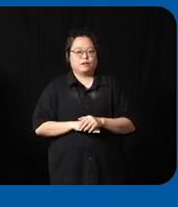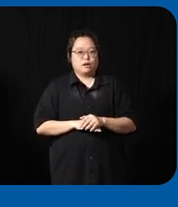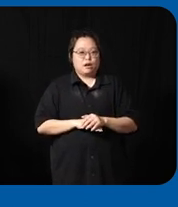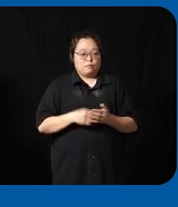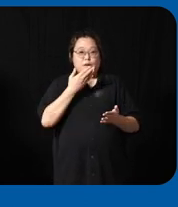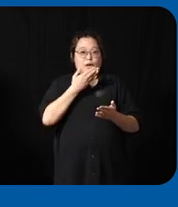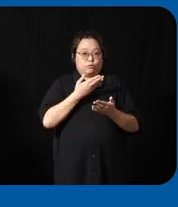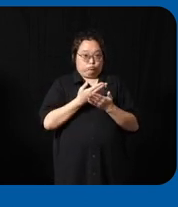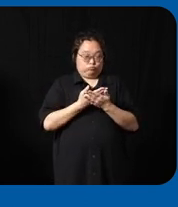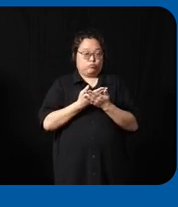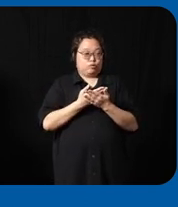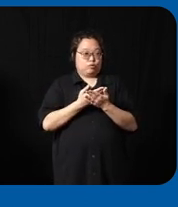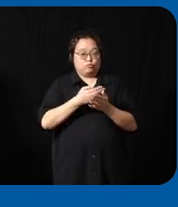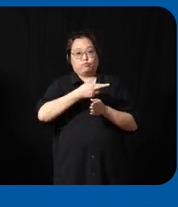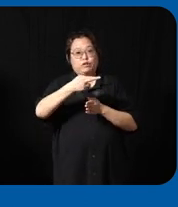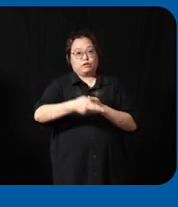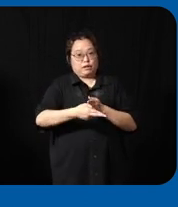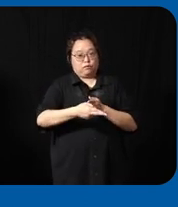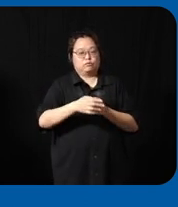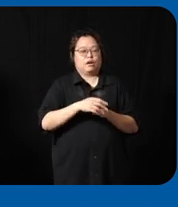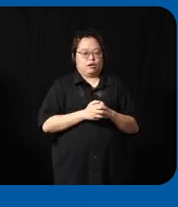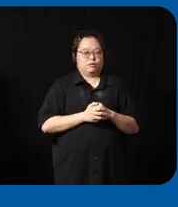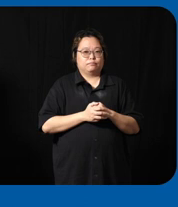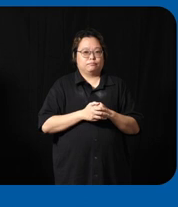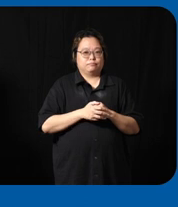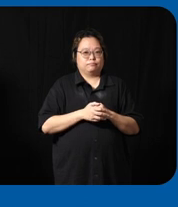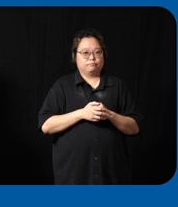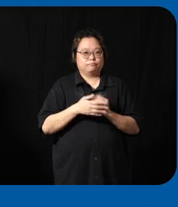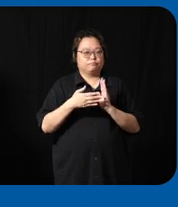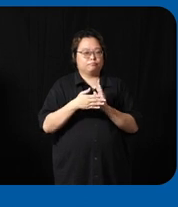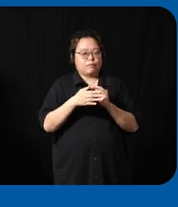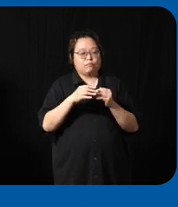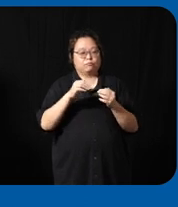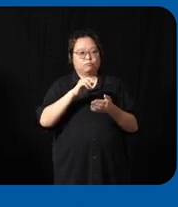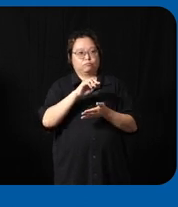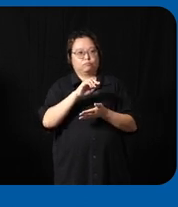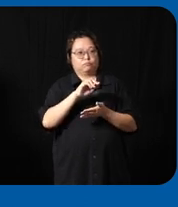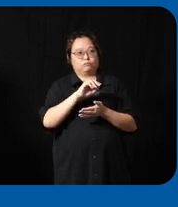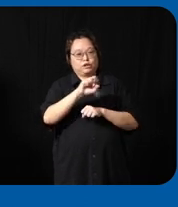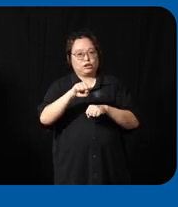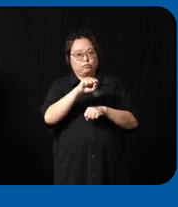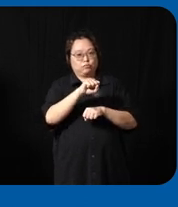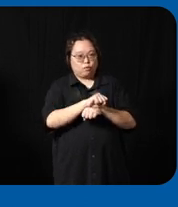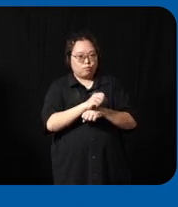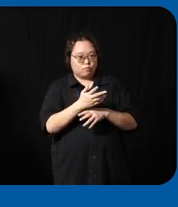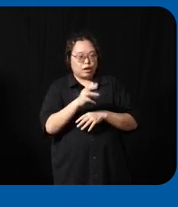was measured by the sore man management management universities where we do have uh results and data